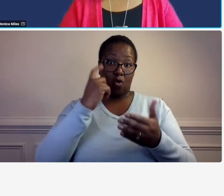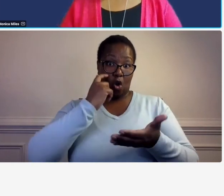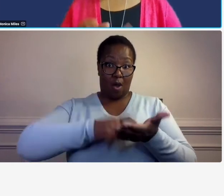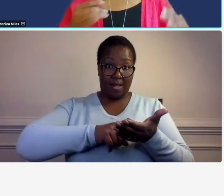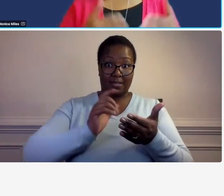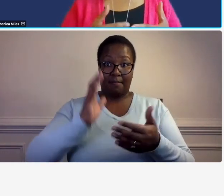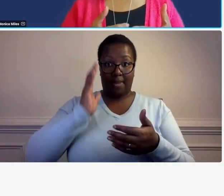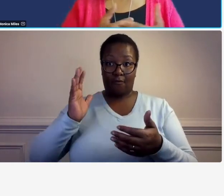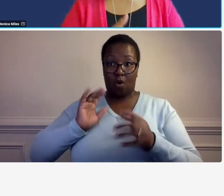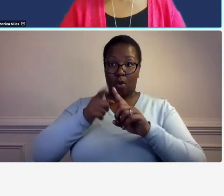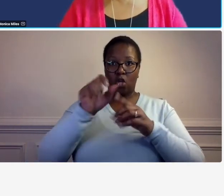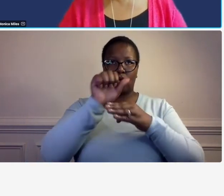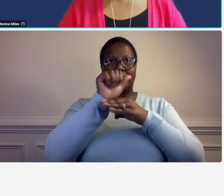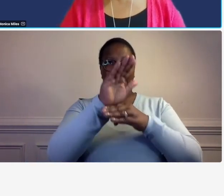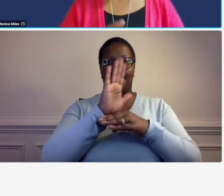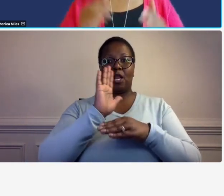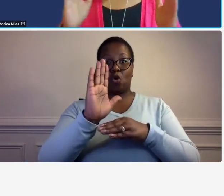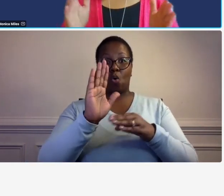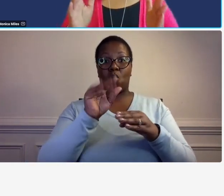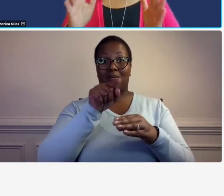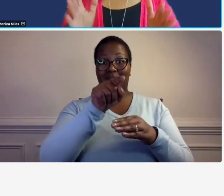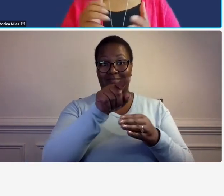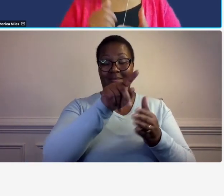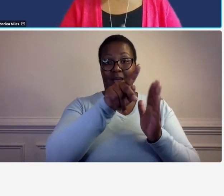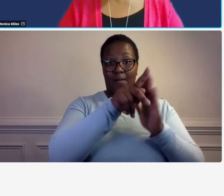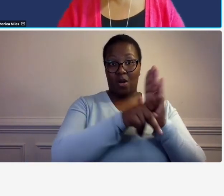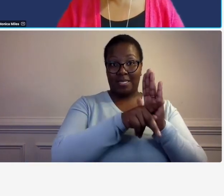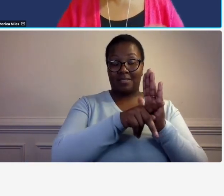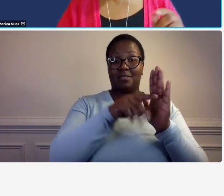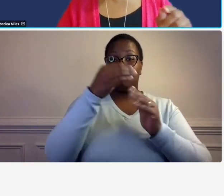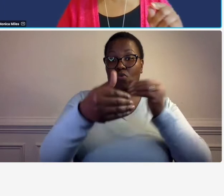there is a section of that questionnaire where it asks you in kind of chart form do you have written